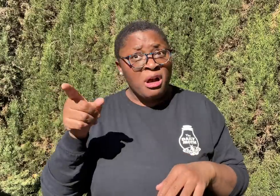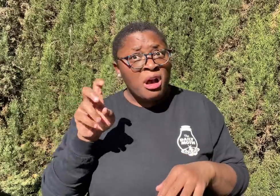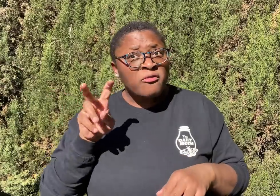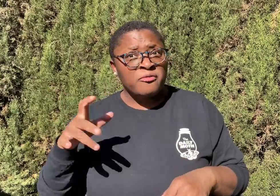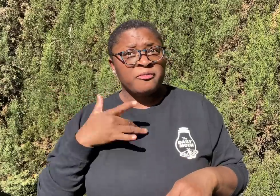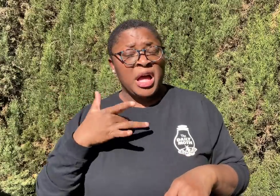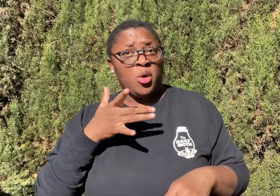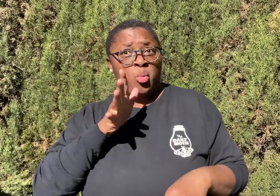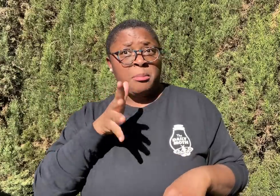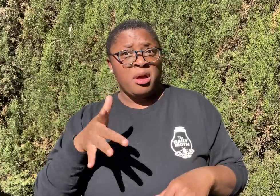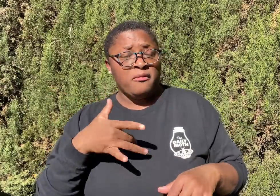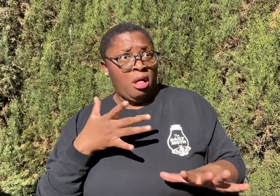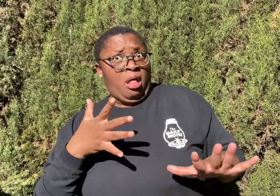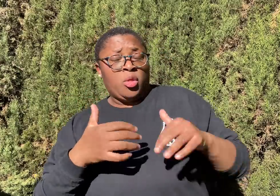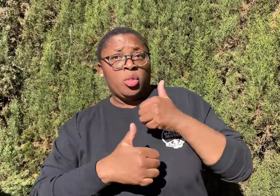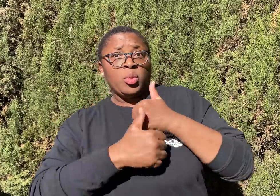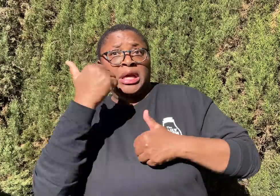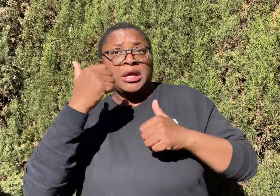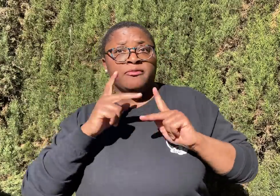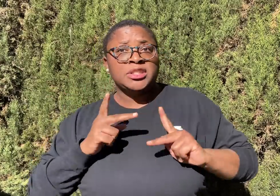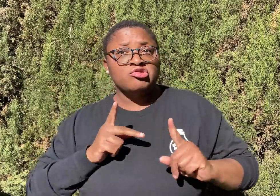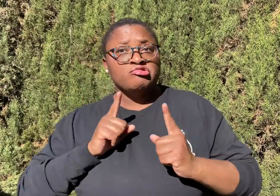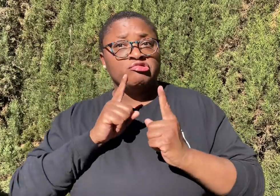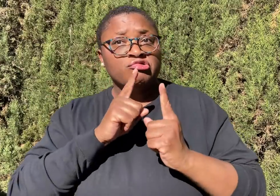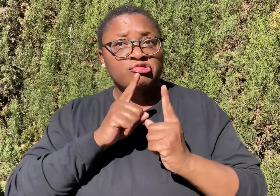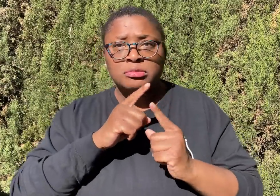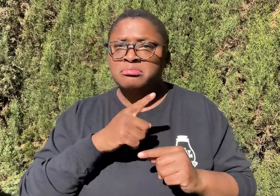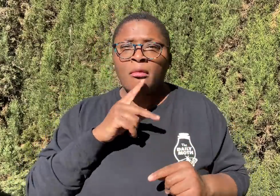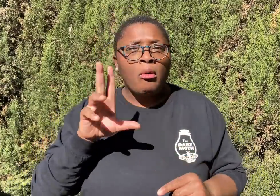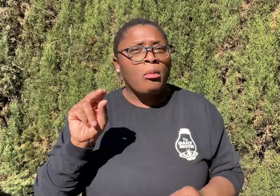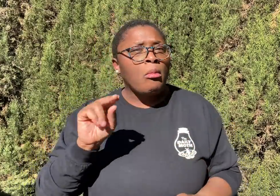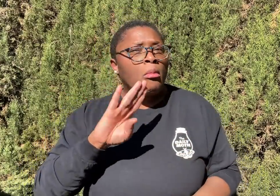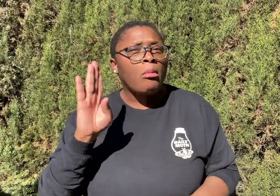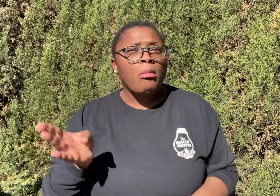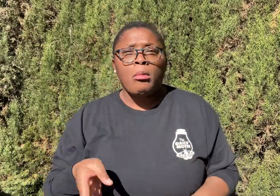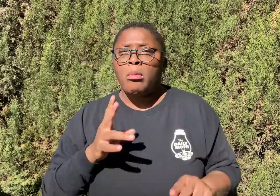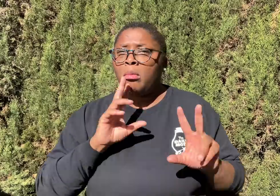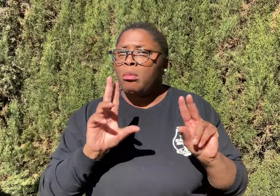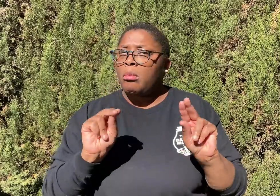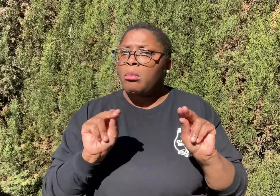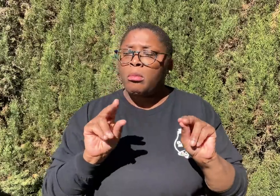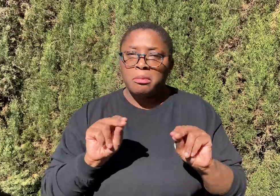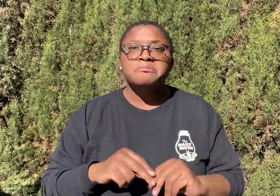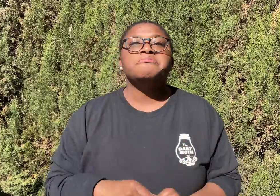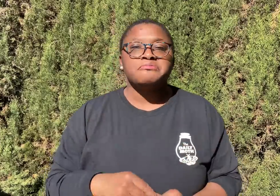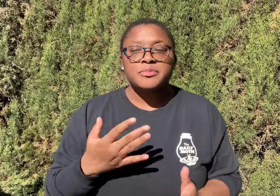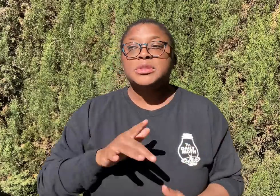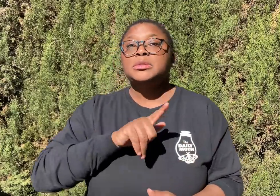Pam was asked if she ever felt physically threatened and she said no, never.